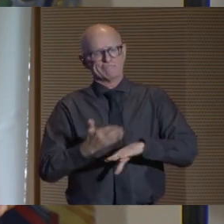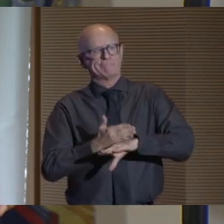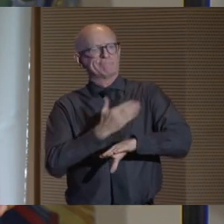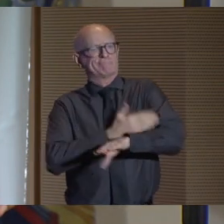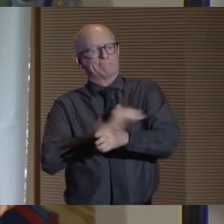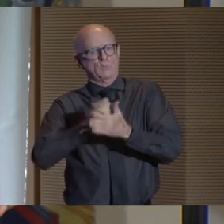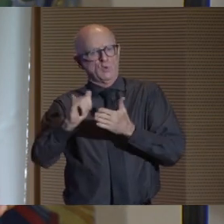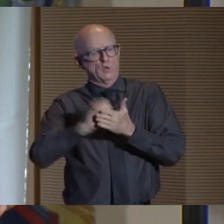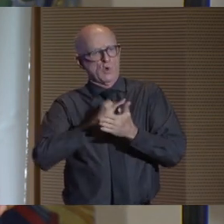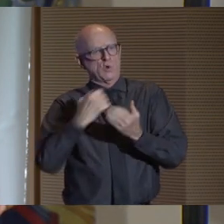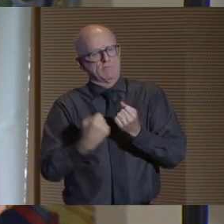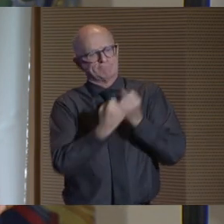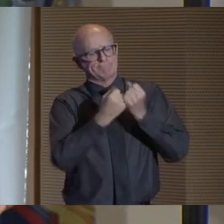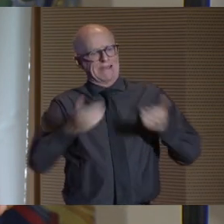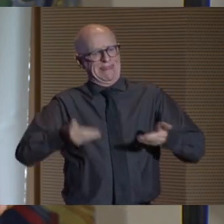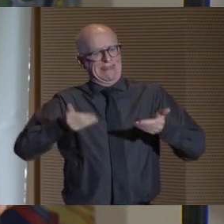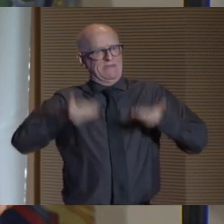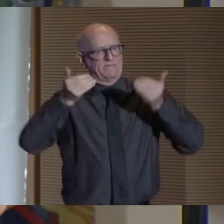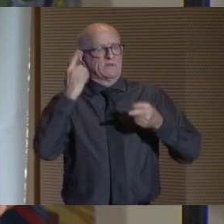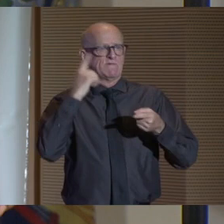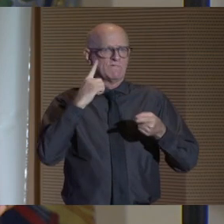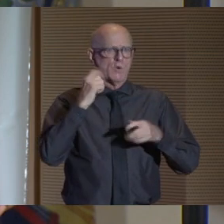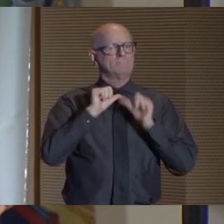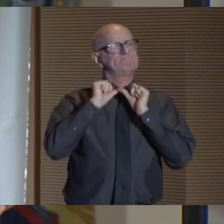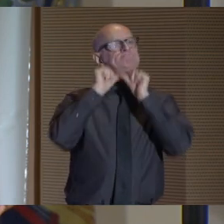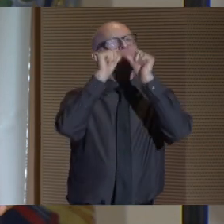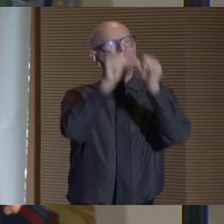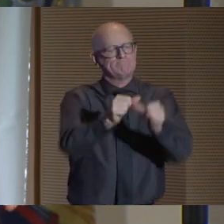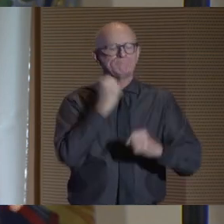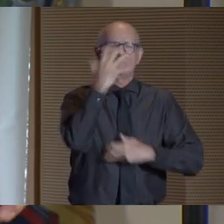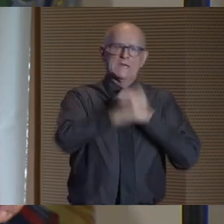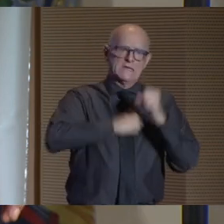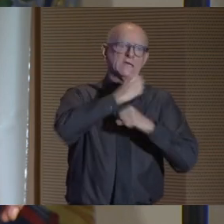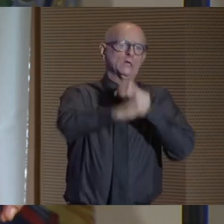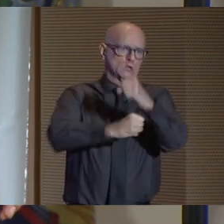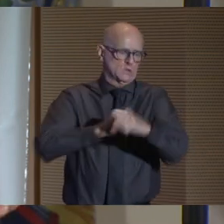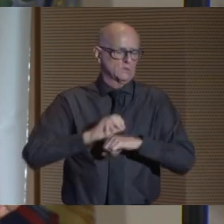and New York State, for decades to come. But don't take my word for this.